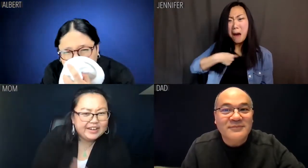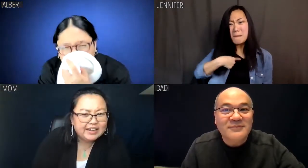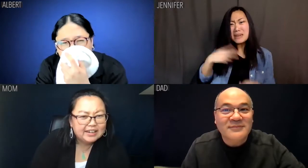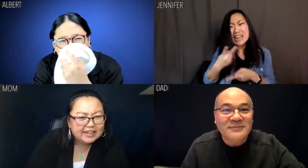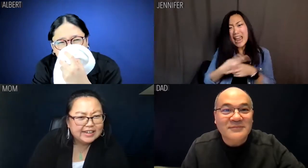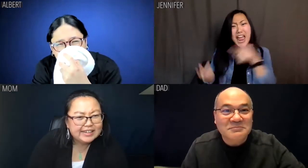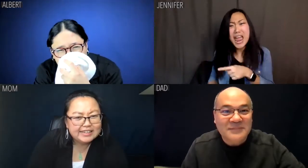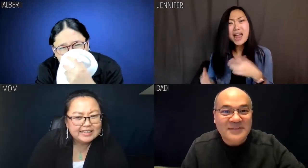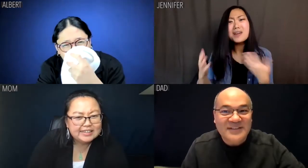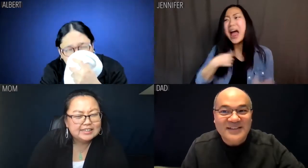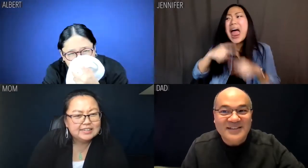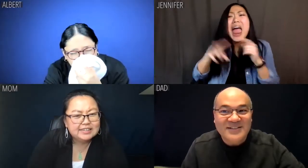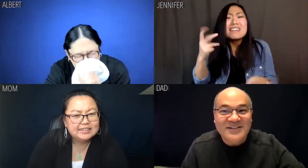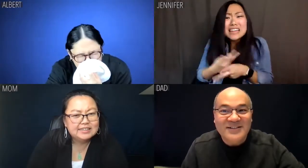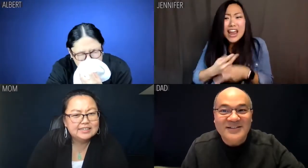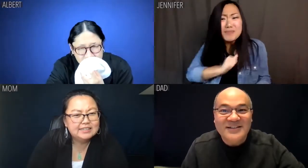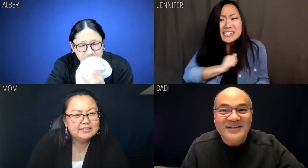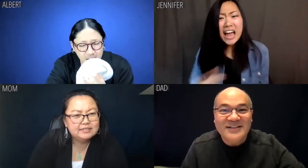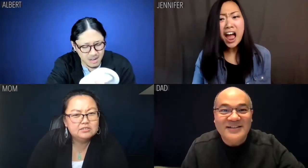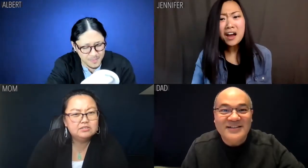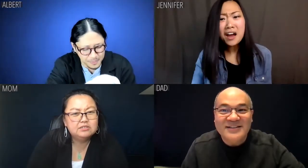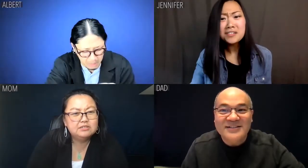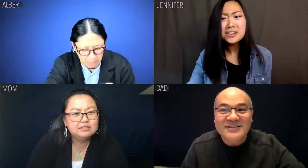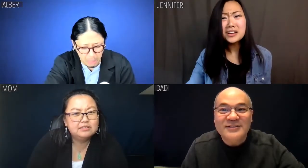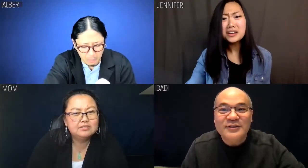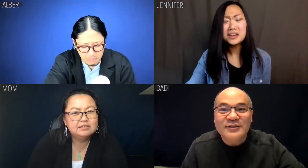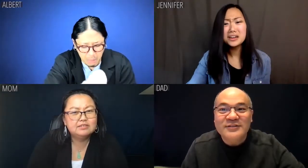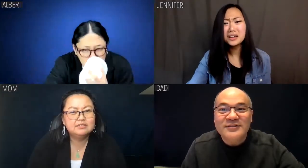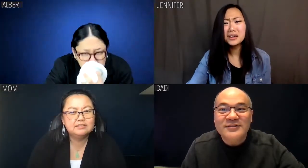Jennifer: Me? Take care of him? I can't even take care of myself!